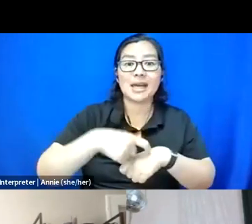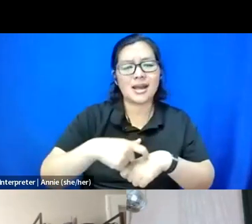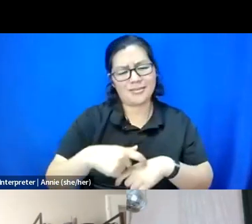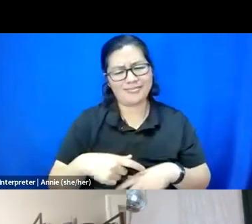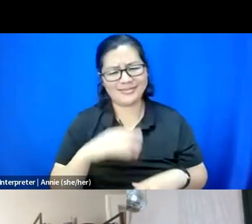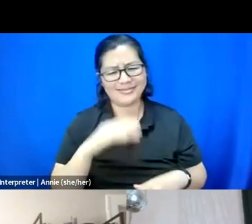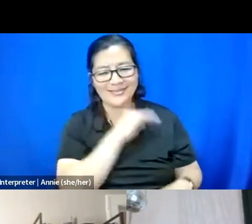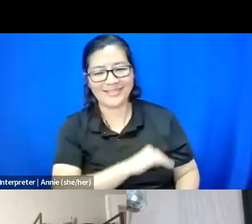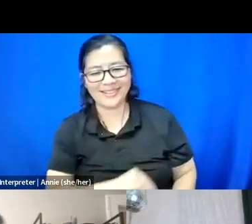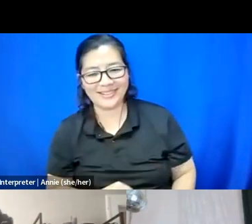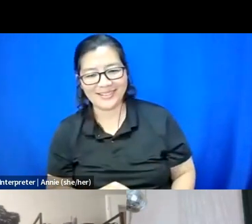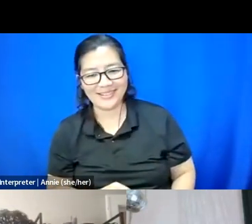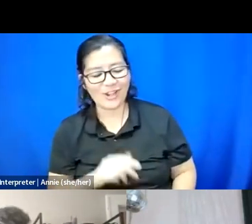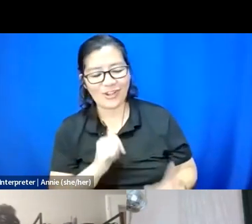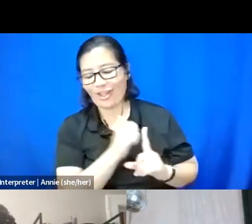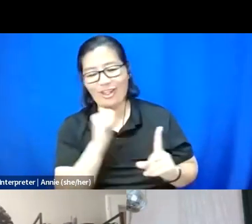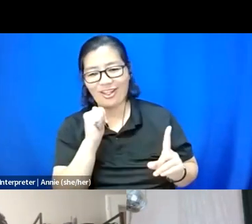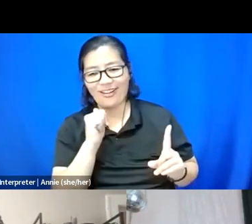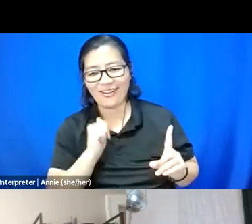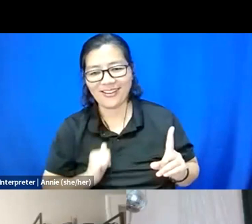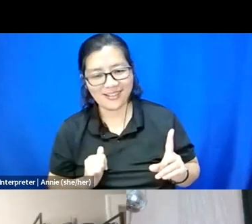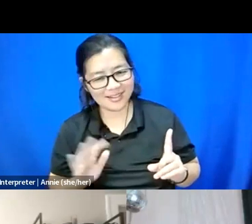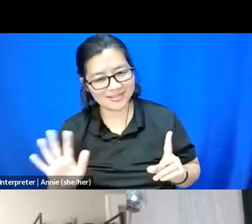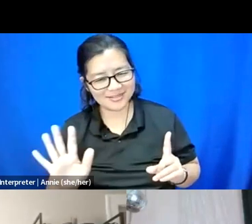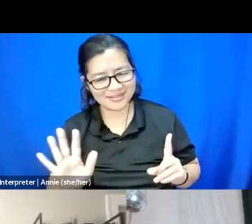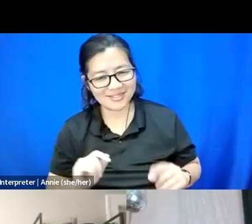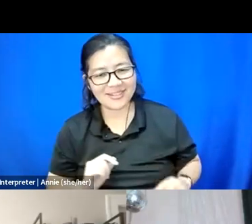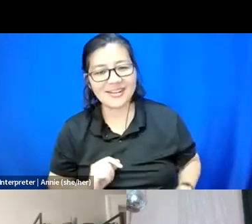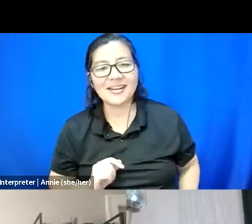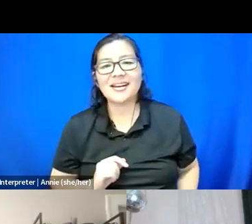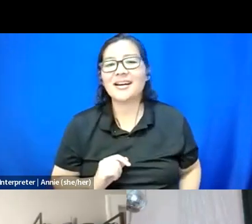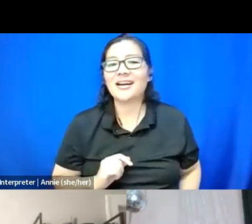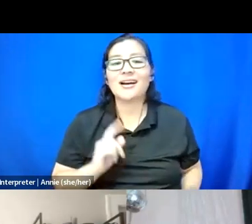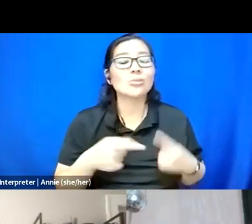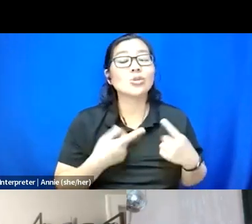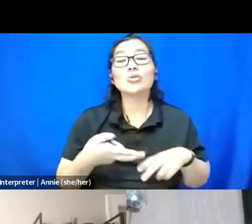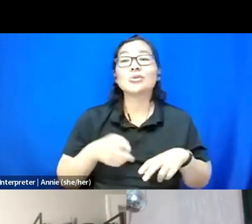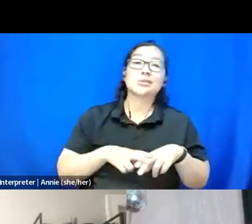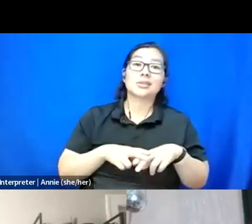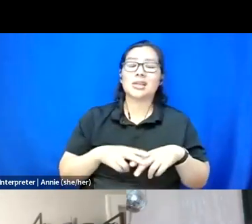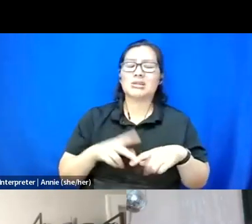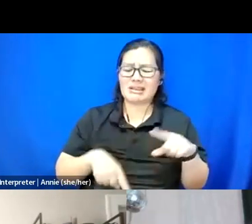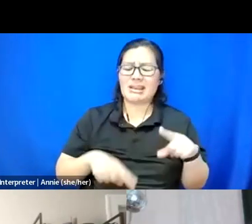It's a scam you all. Like when you are -- when you sit there and you cannot get it done, and you're just staring